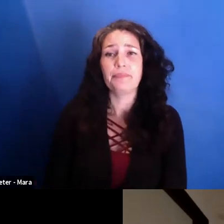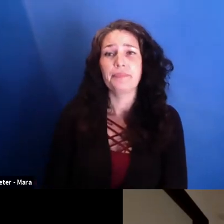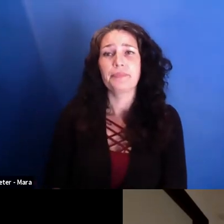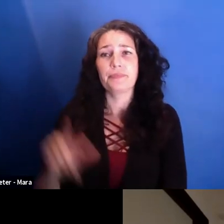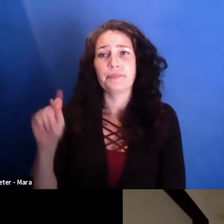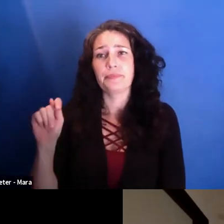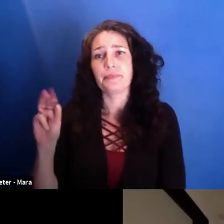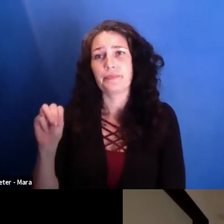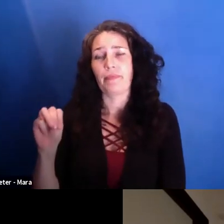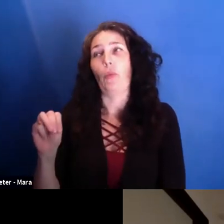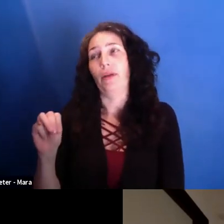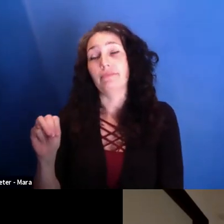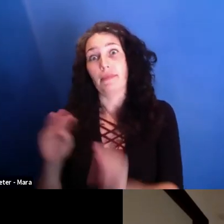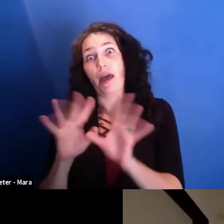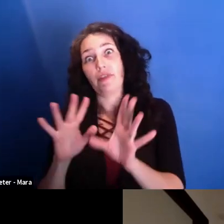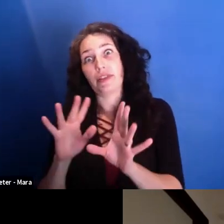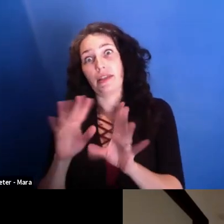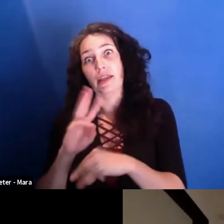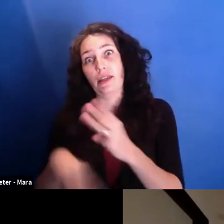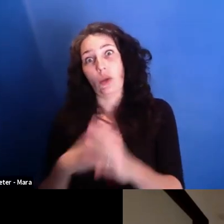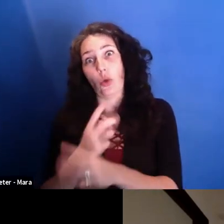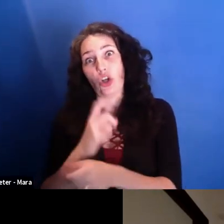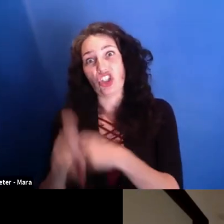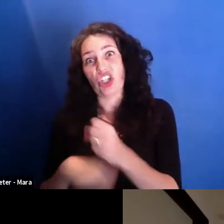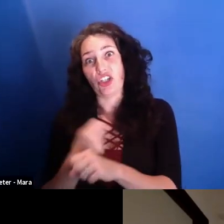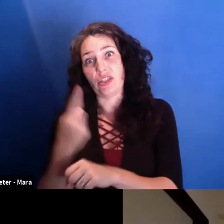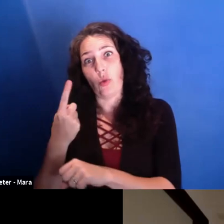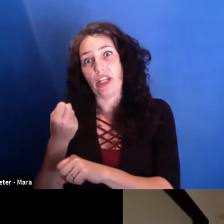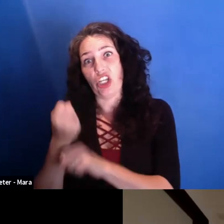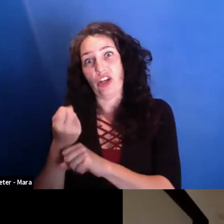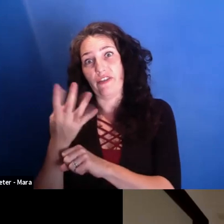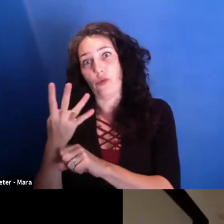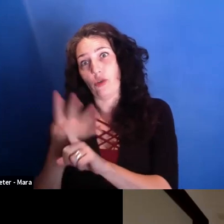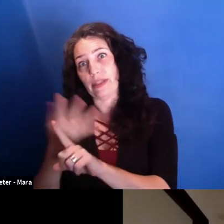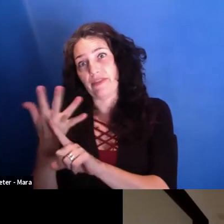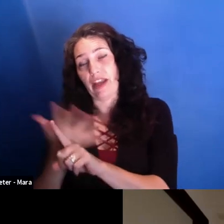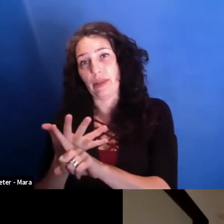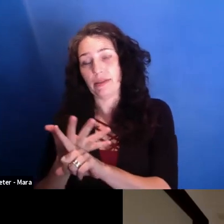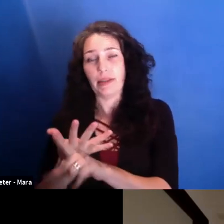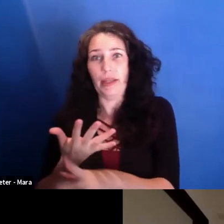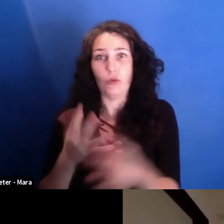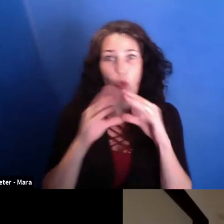in a year and four months. Romania changes. In terms of what happened with the government